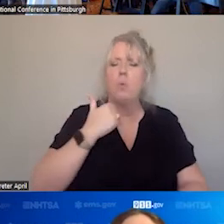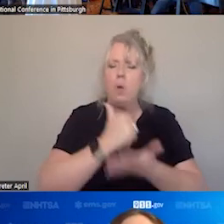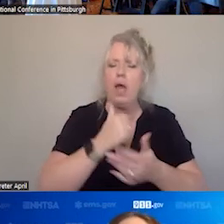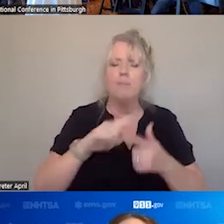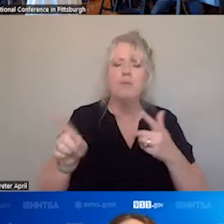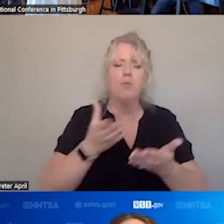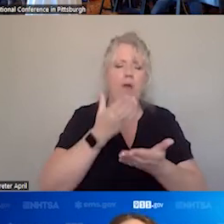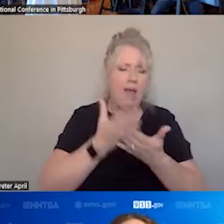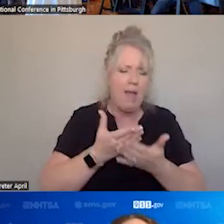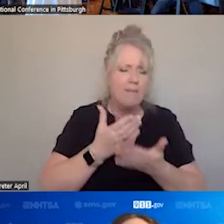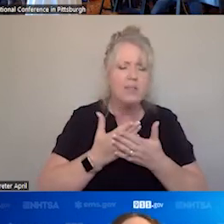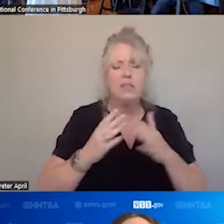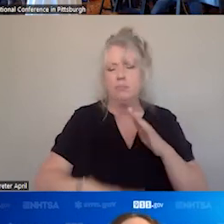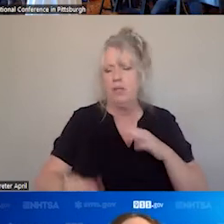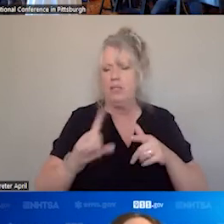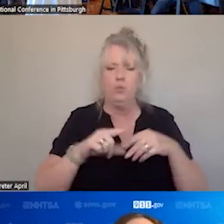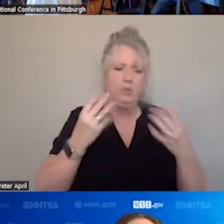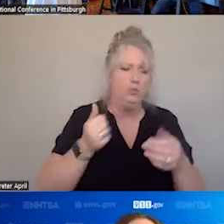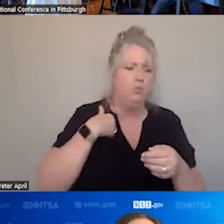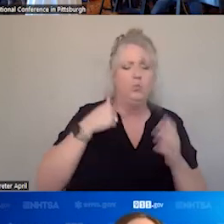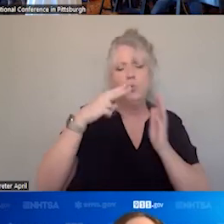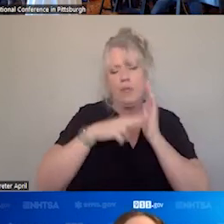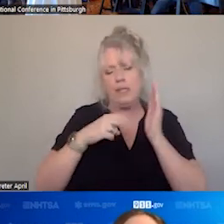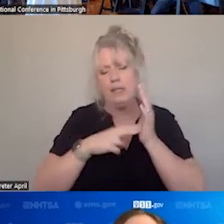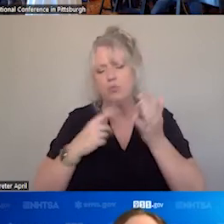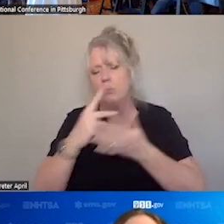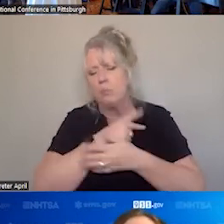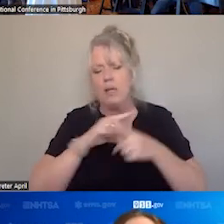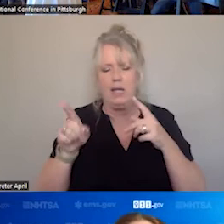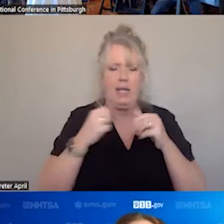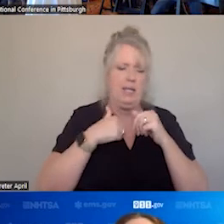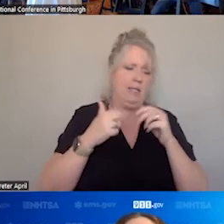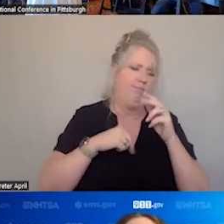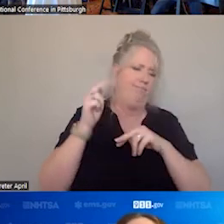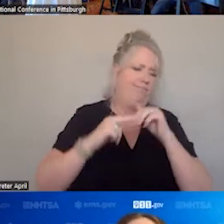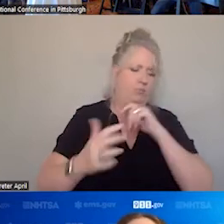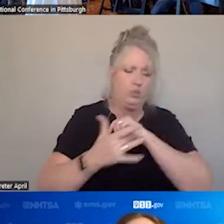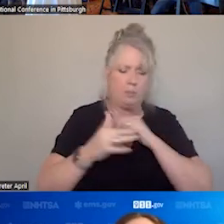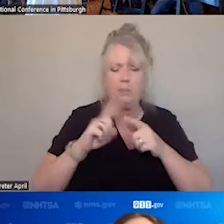HELP DO THE LITERATURE REVIEWS AND BUILD TECHNICAL ADVISORY PANELS TO BUILD EVIDENCE BASED GUIDELINES